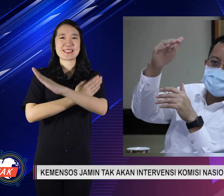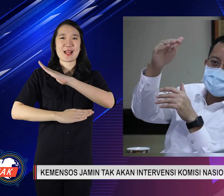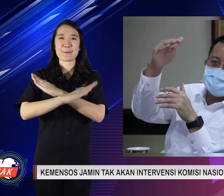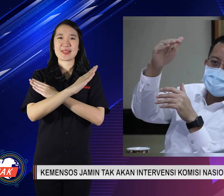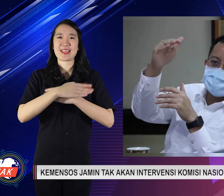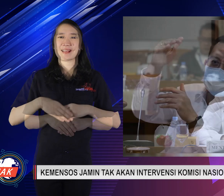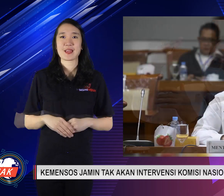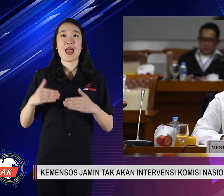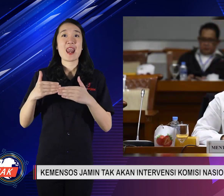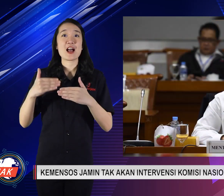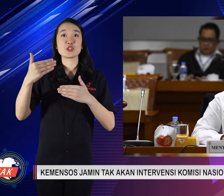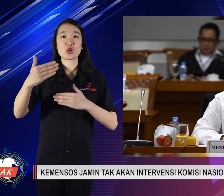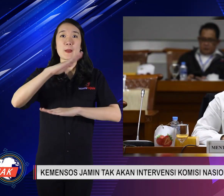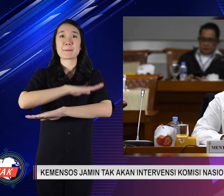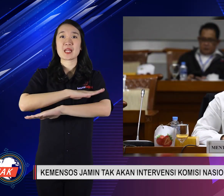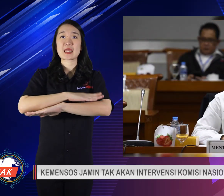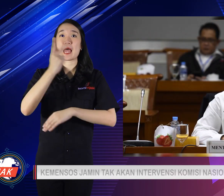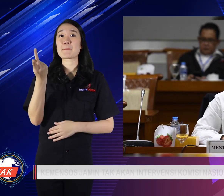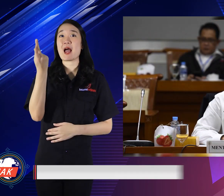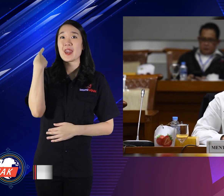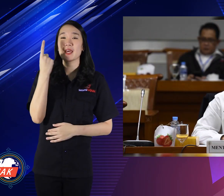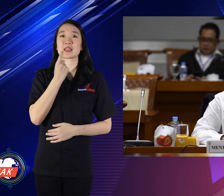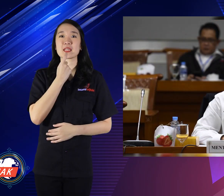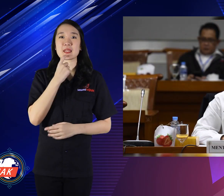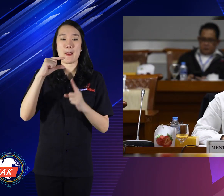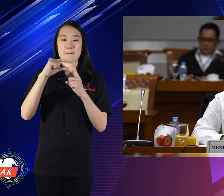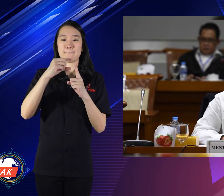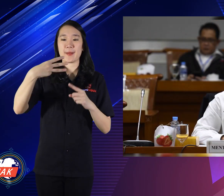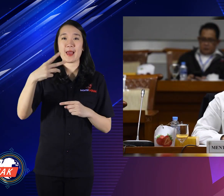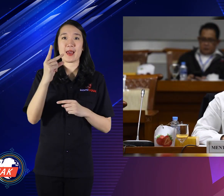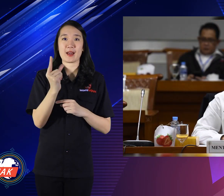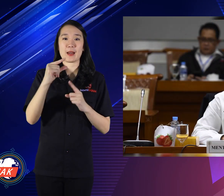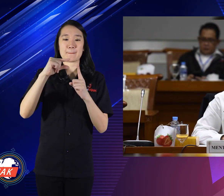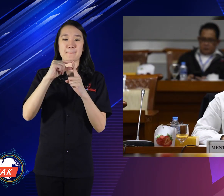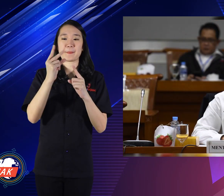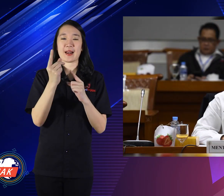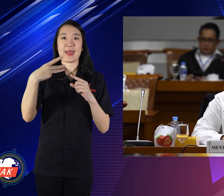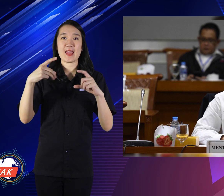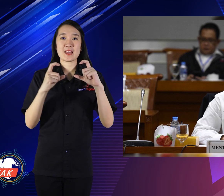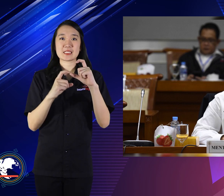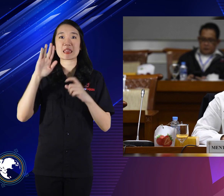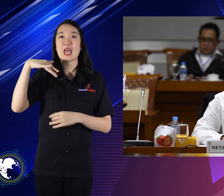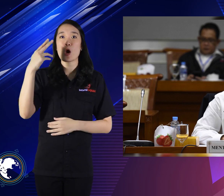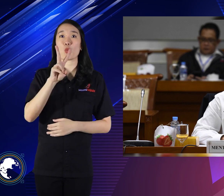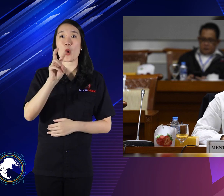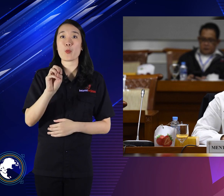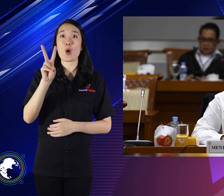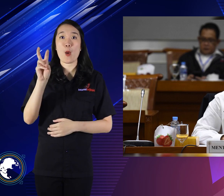Working at home is good, saving money can also work while relaxing.